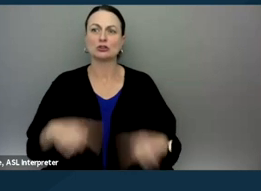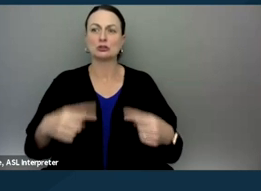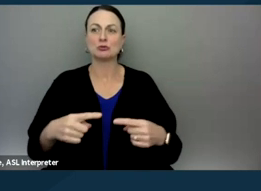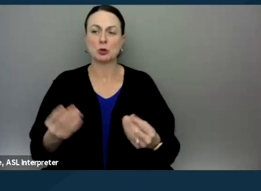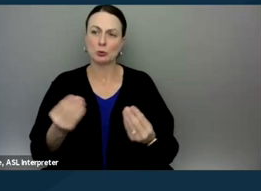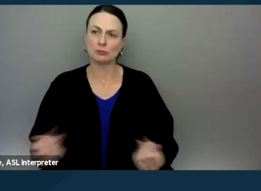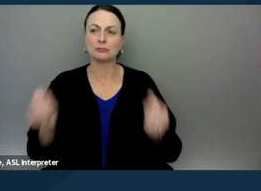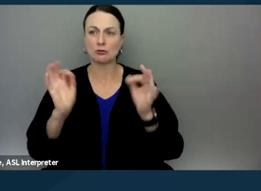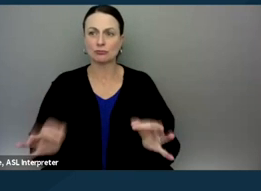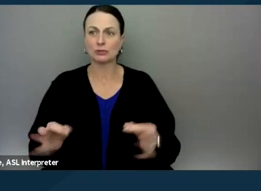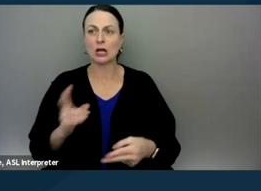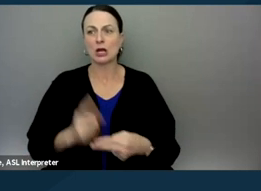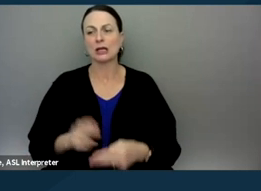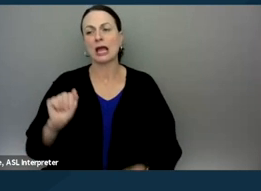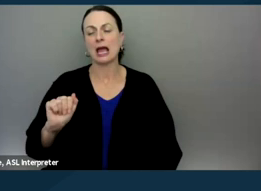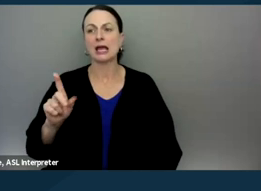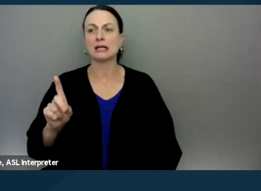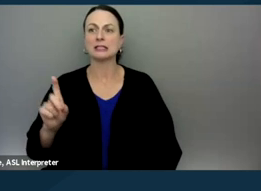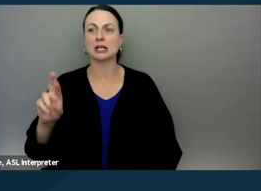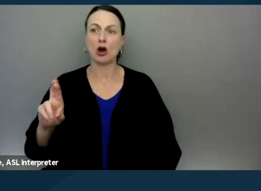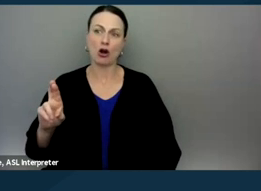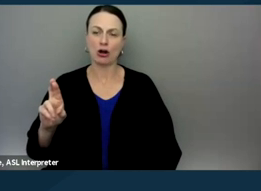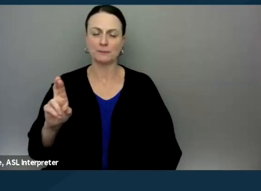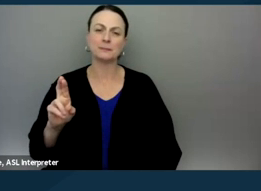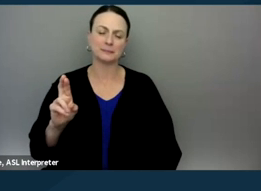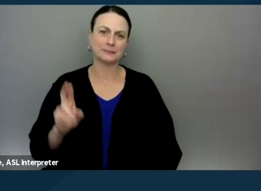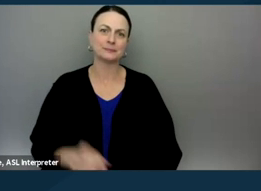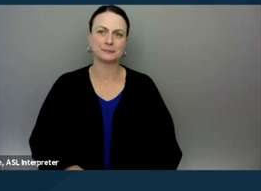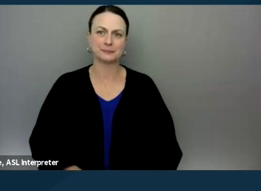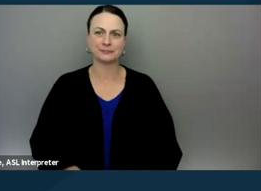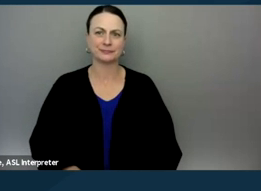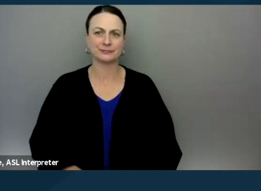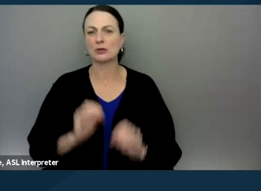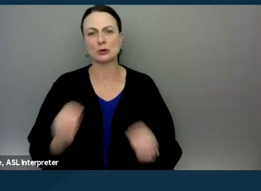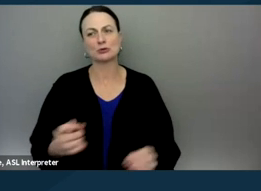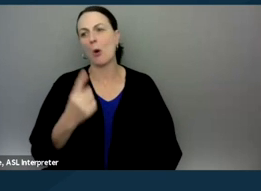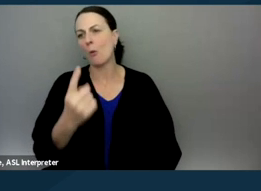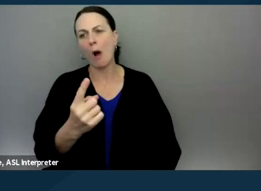which is called ADR. And it's, there's no one definition I can give you about what it is,